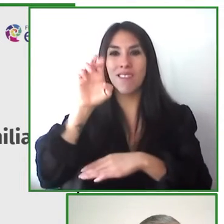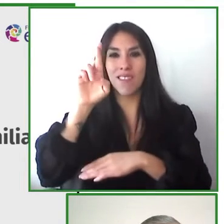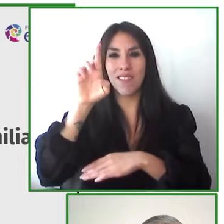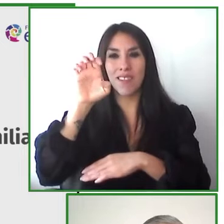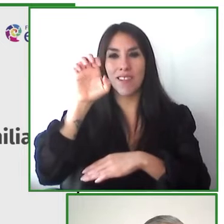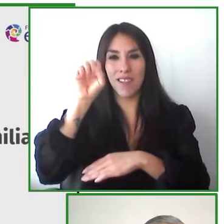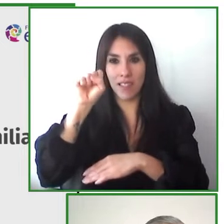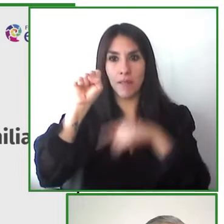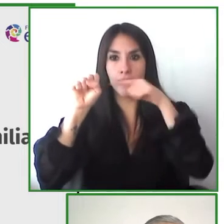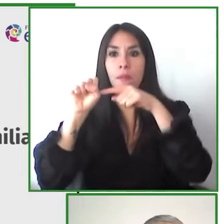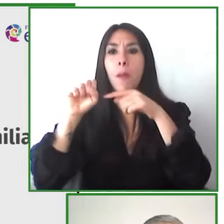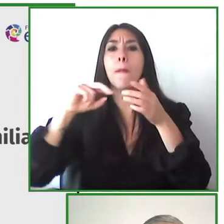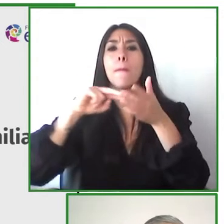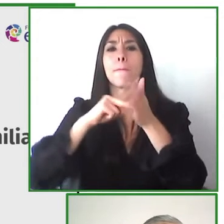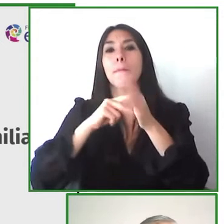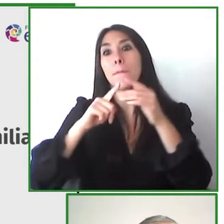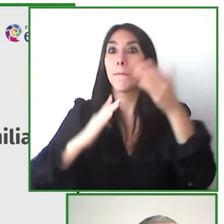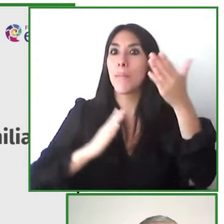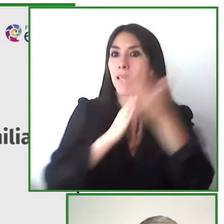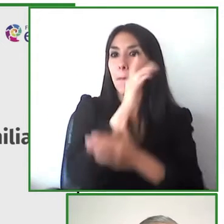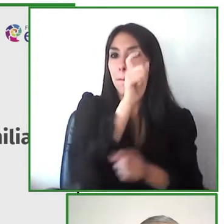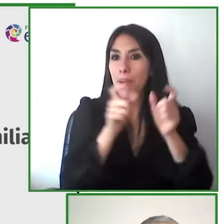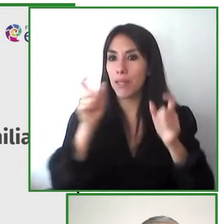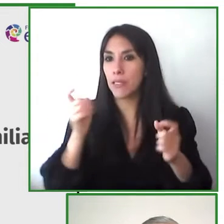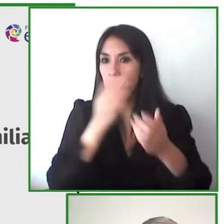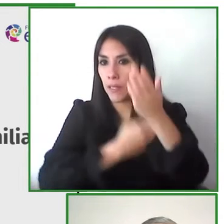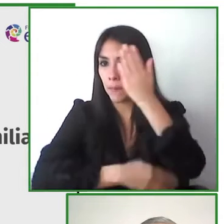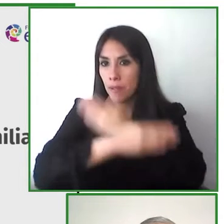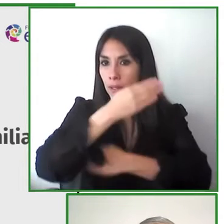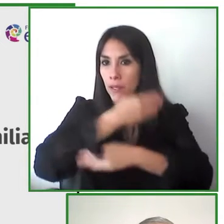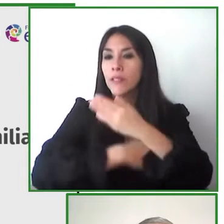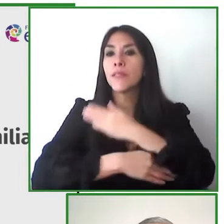families and the program that we're going to present is hiking without limits